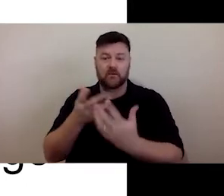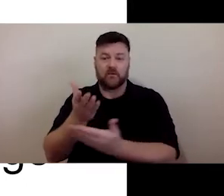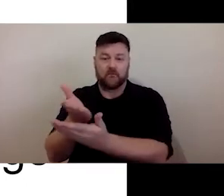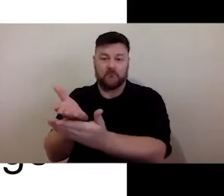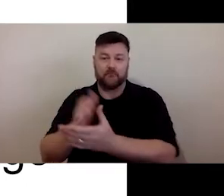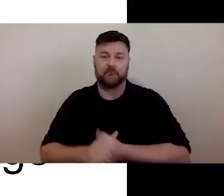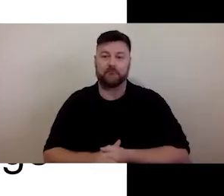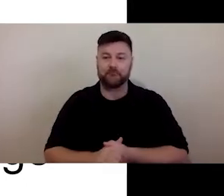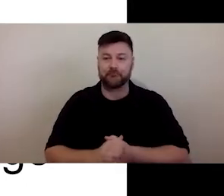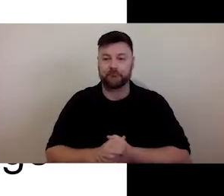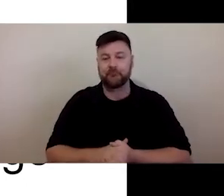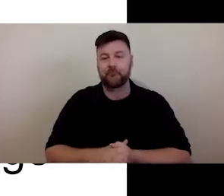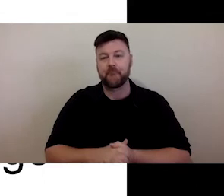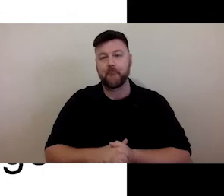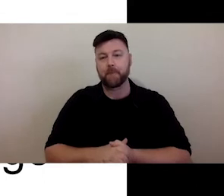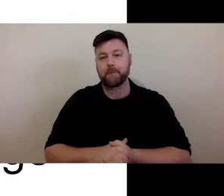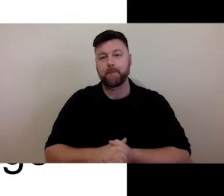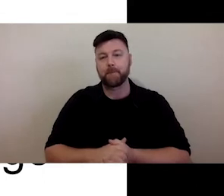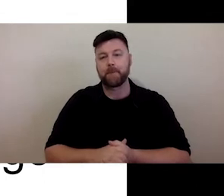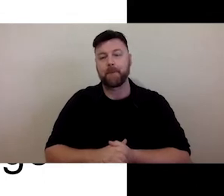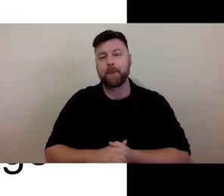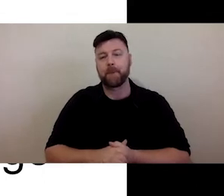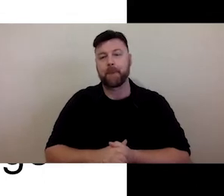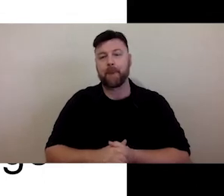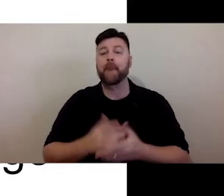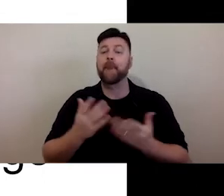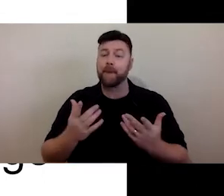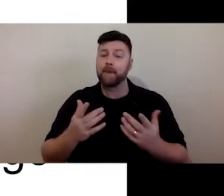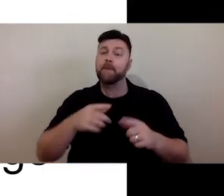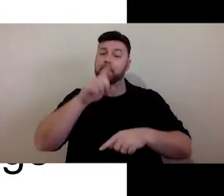While everyone has different and varying